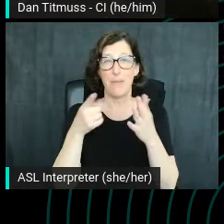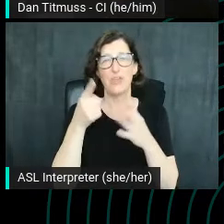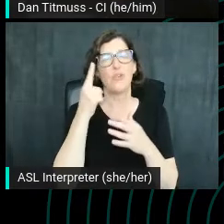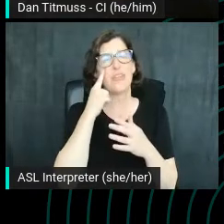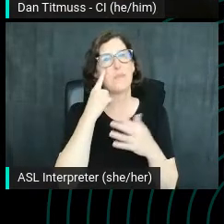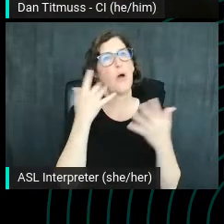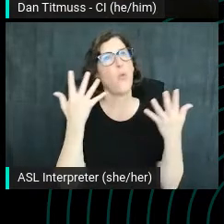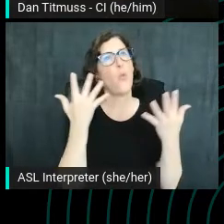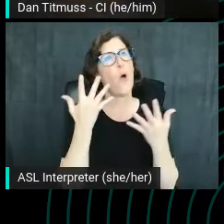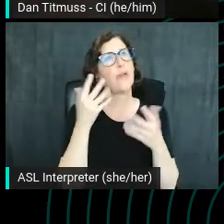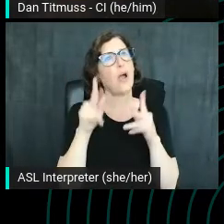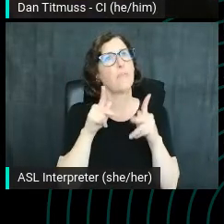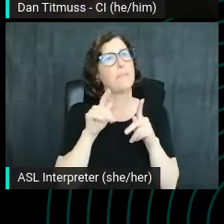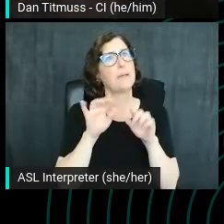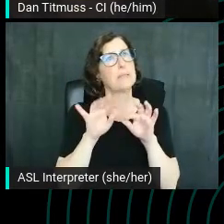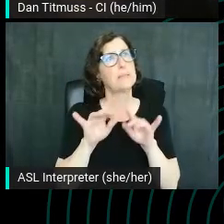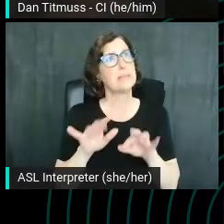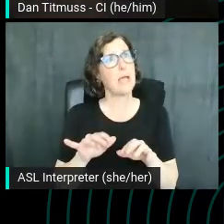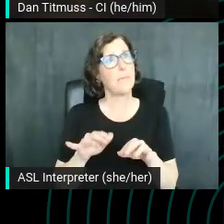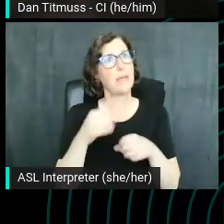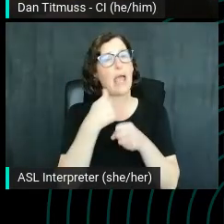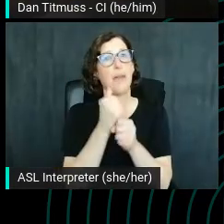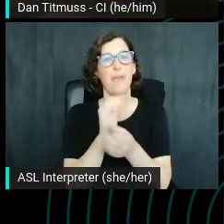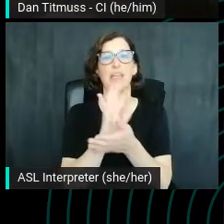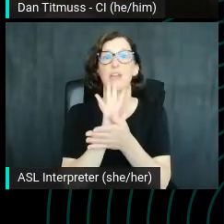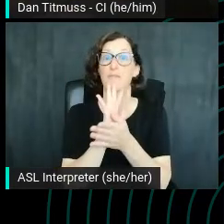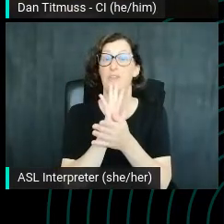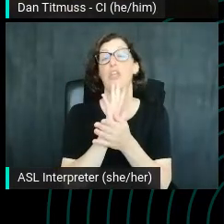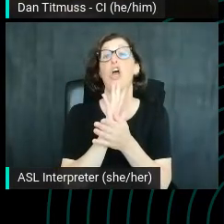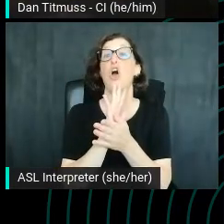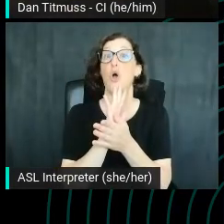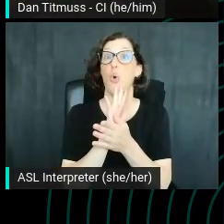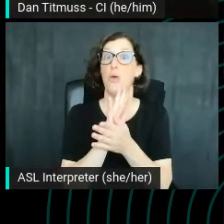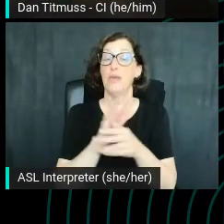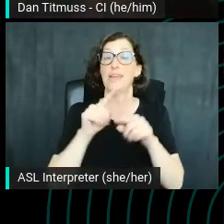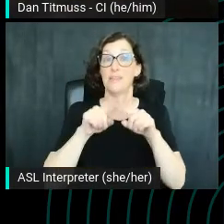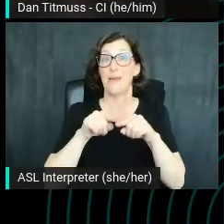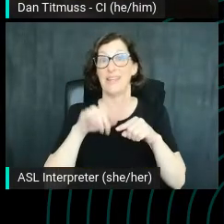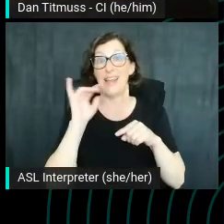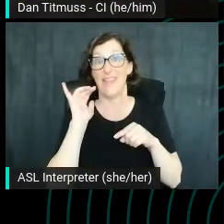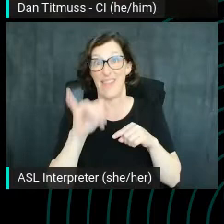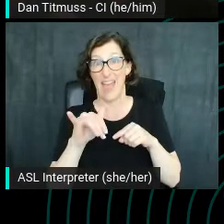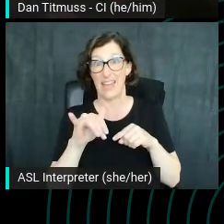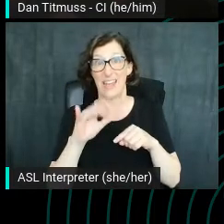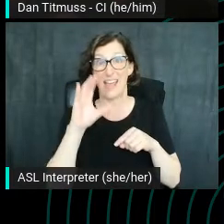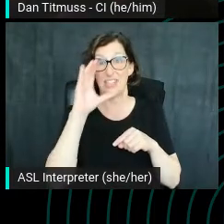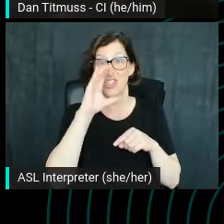bar and either creating a video or optimizing a video based on that in this search first approach.